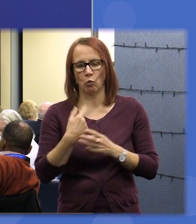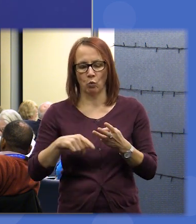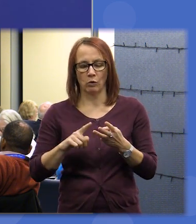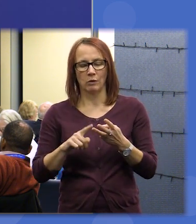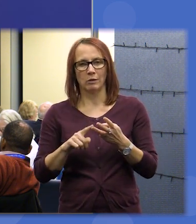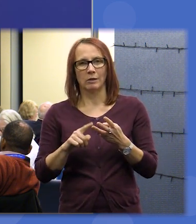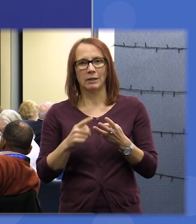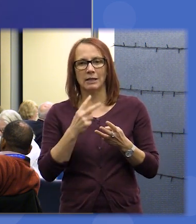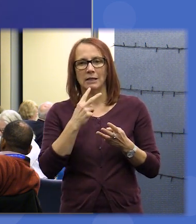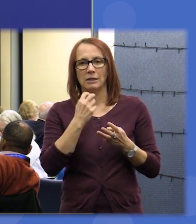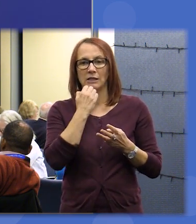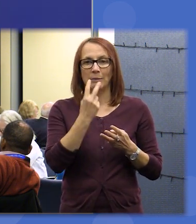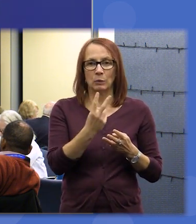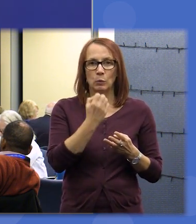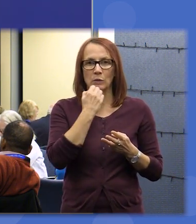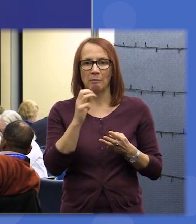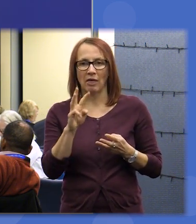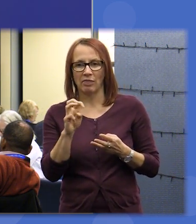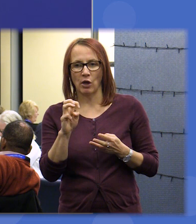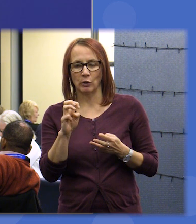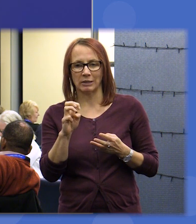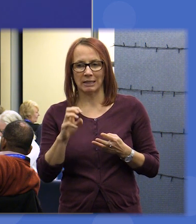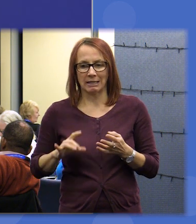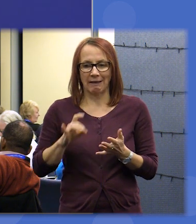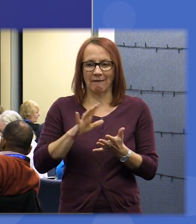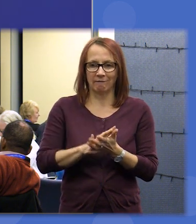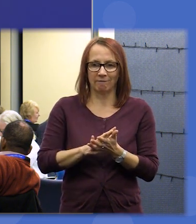and those are investing and provide a thriving and fit for purpose health